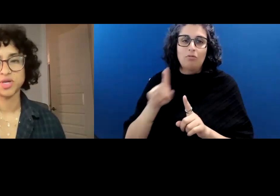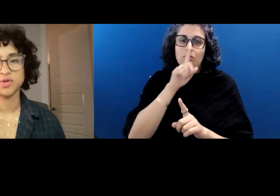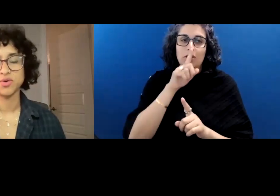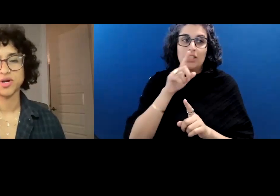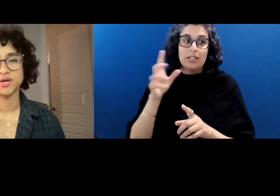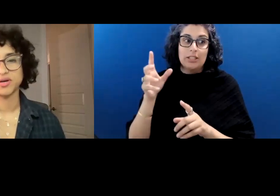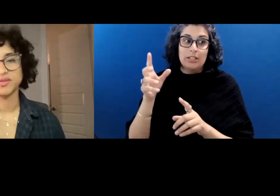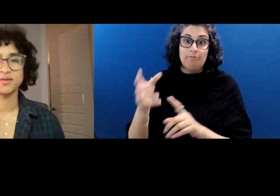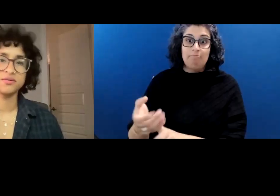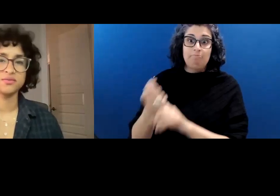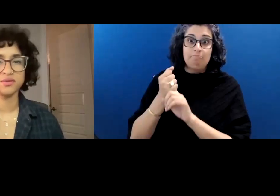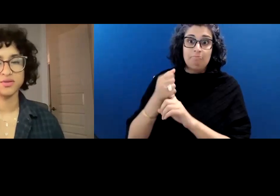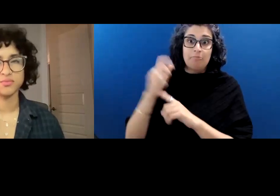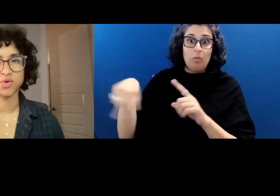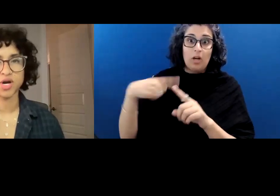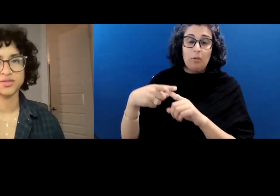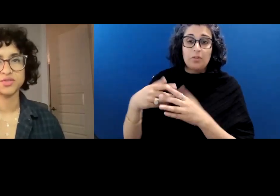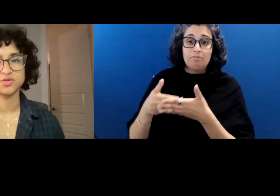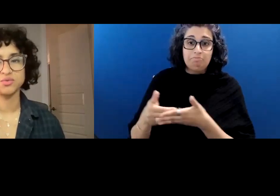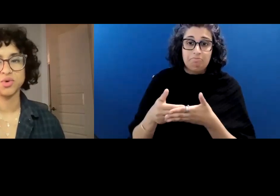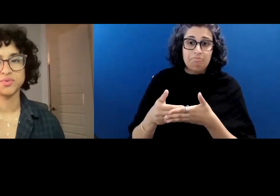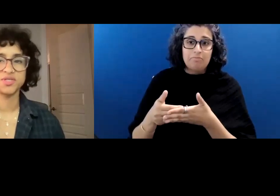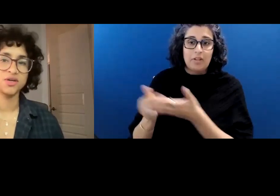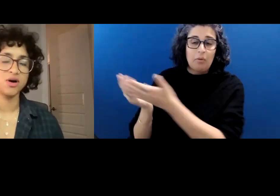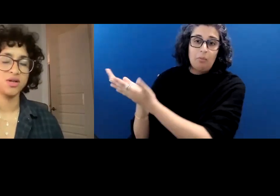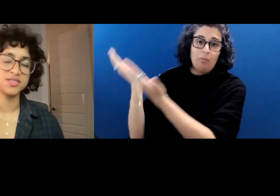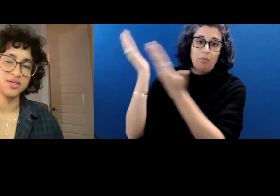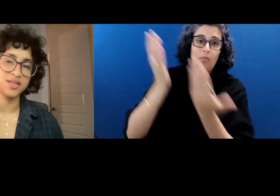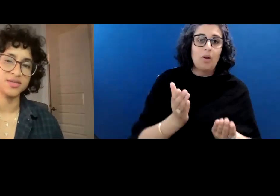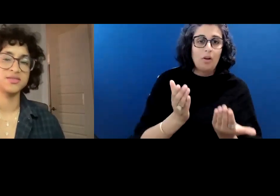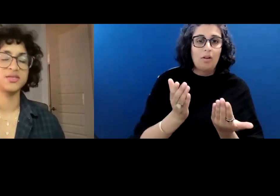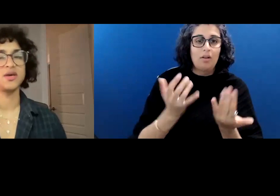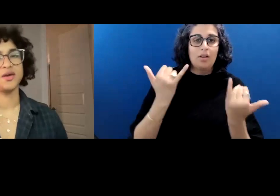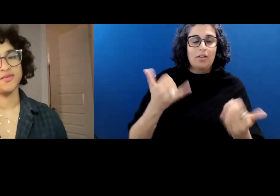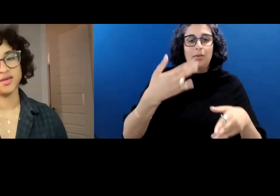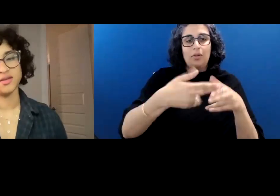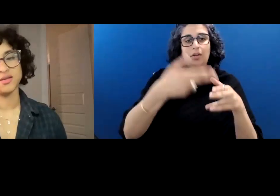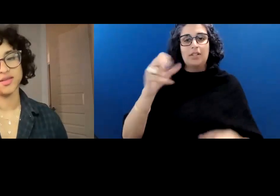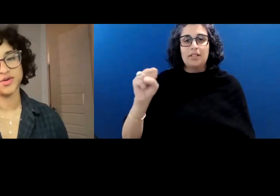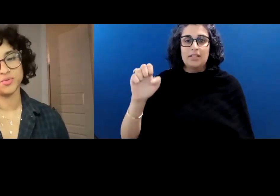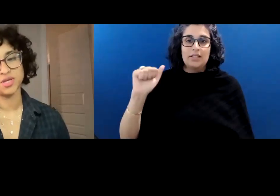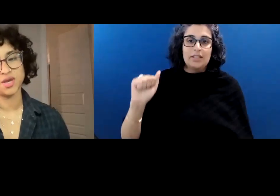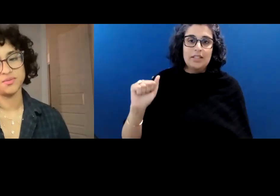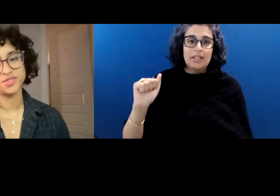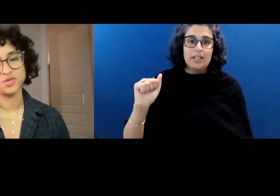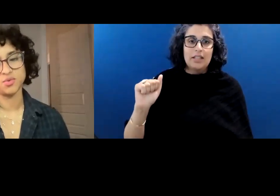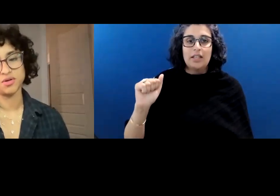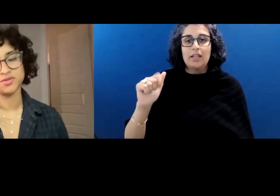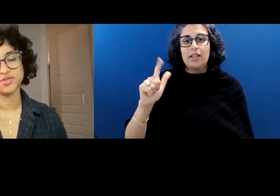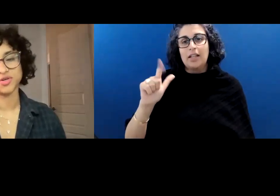baby orca, and then brought to what was then called Sealand, and then later became Seaworld.